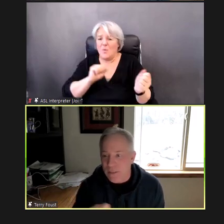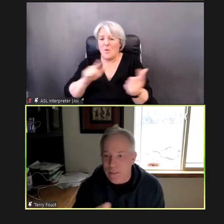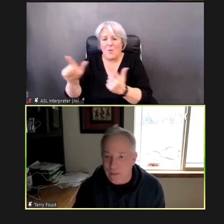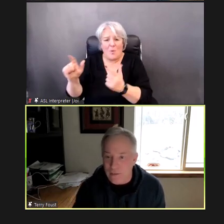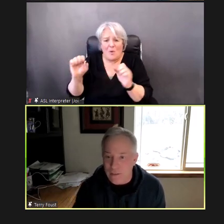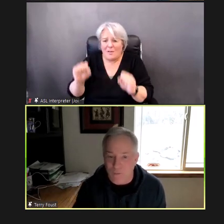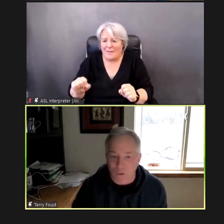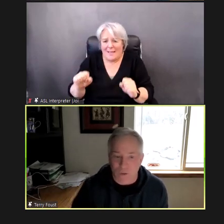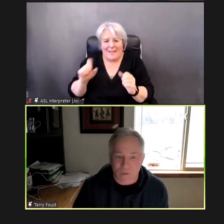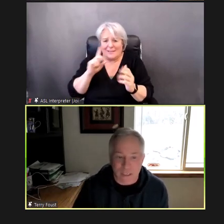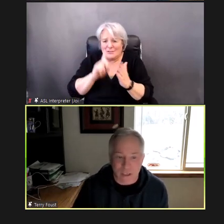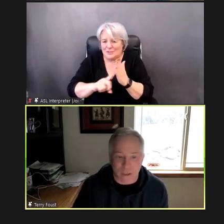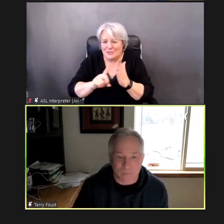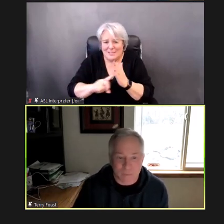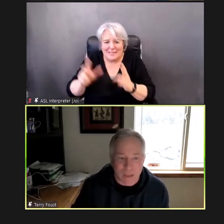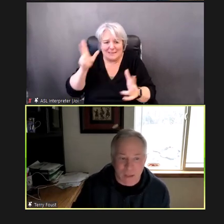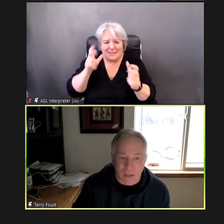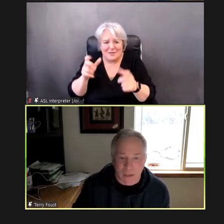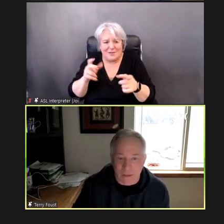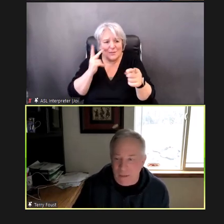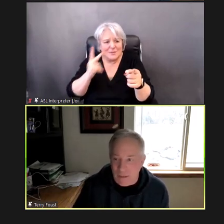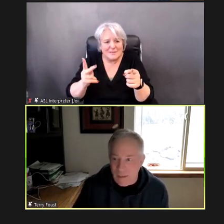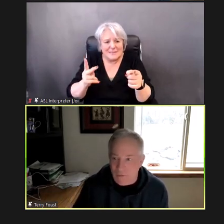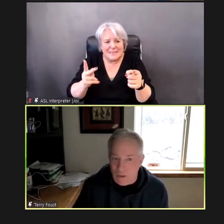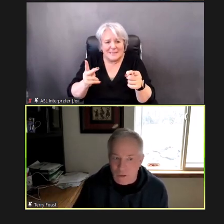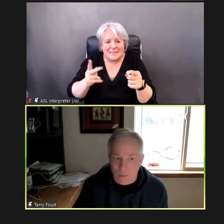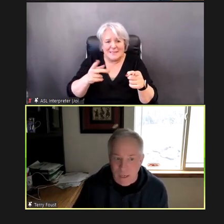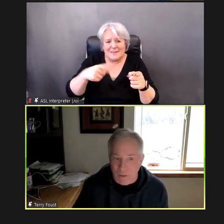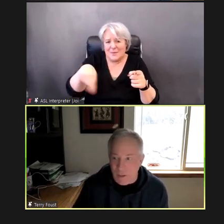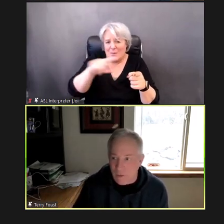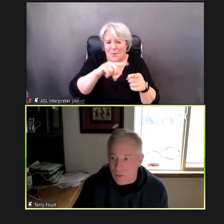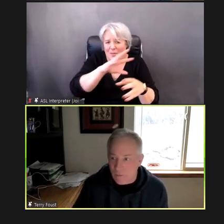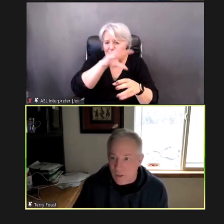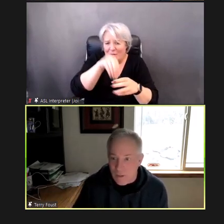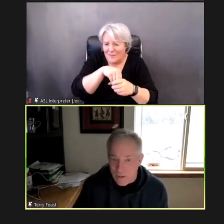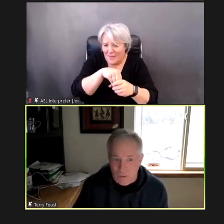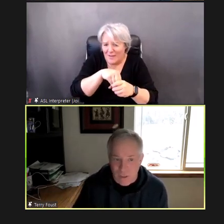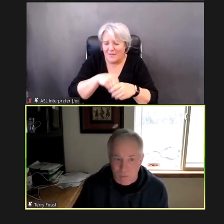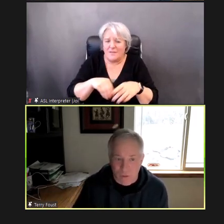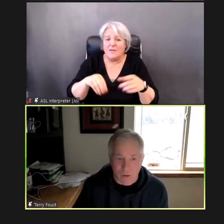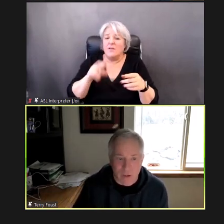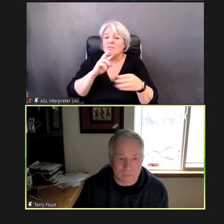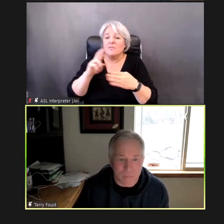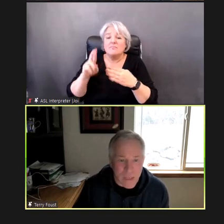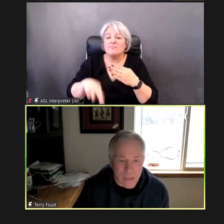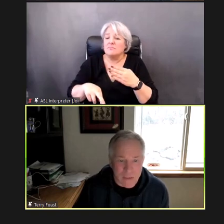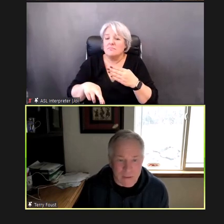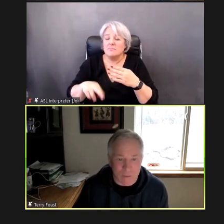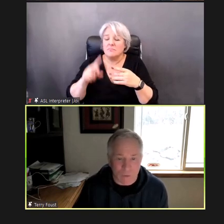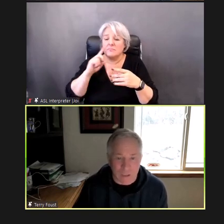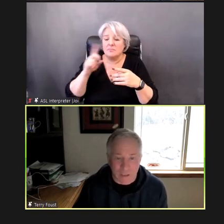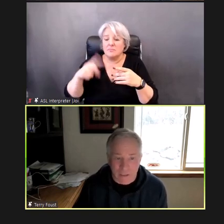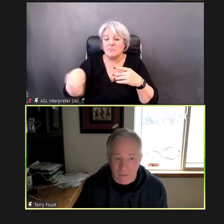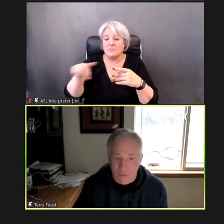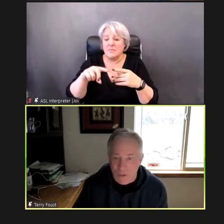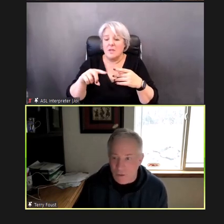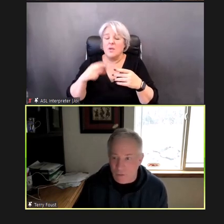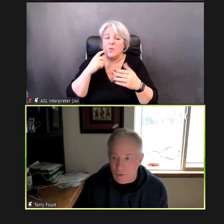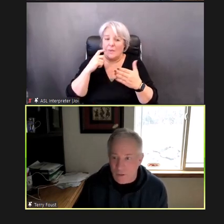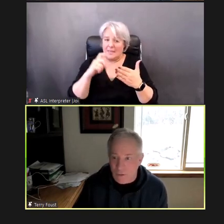And, again, the ultimate outcome of hearing screening program, is that we can identify children, who are Deaf, or Hard of Hearing, who have